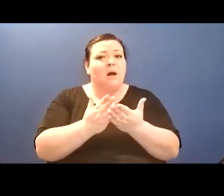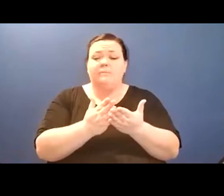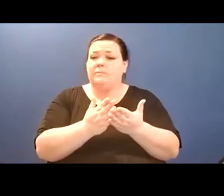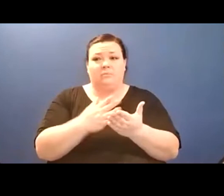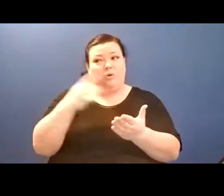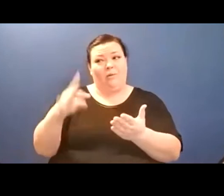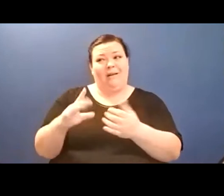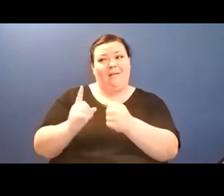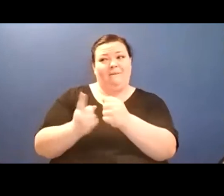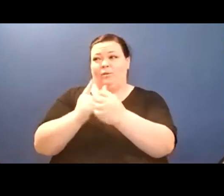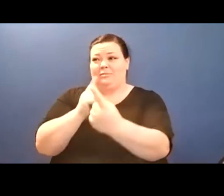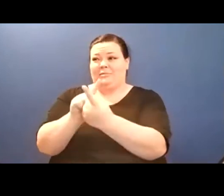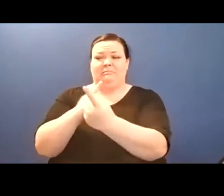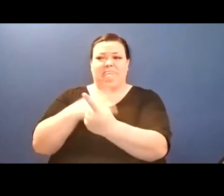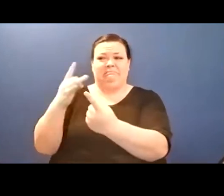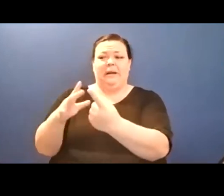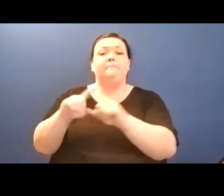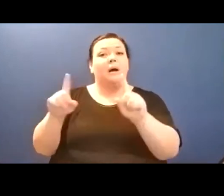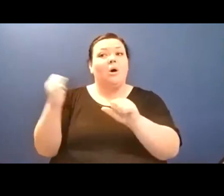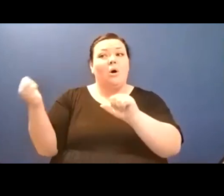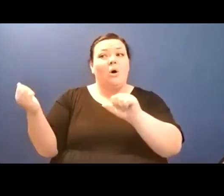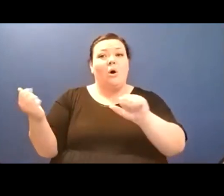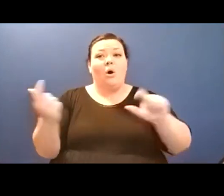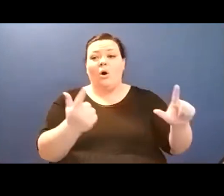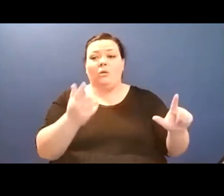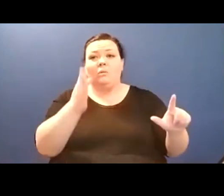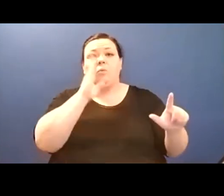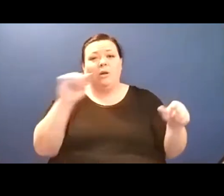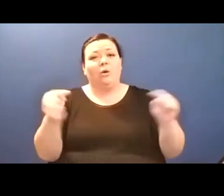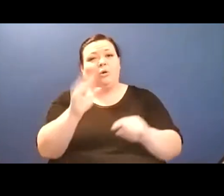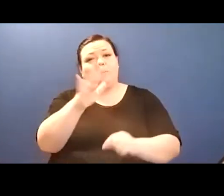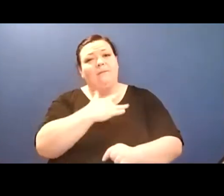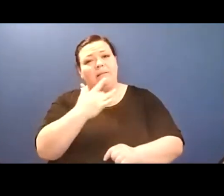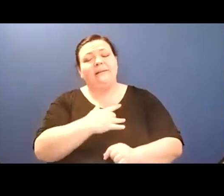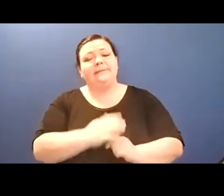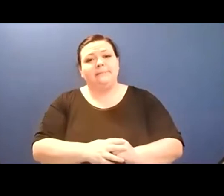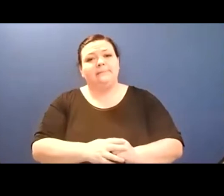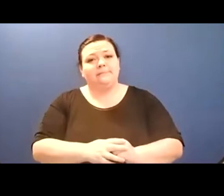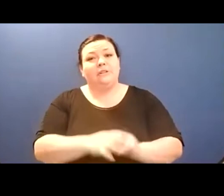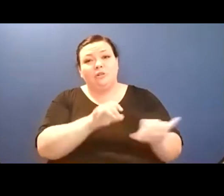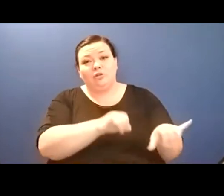wonder and Rosethorn's fierce love for all living things.// (And on that note, so may you have